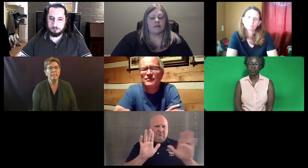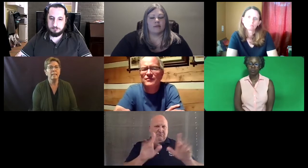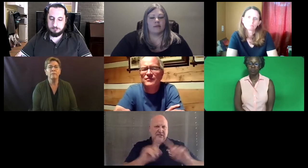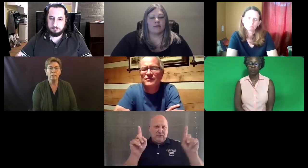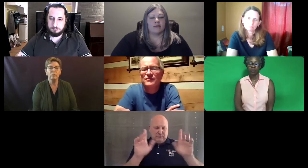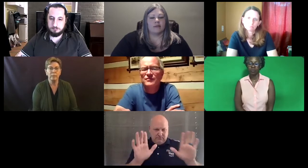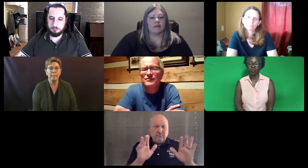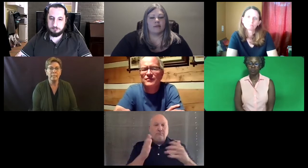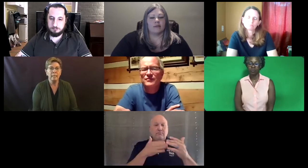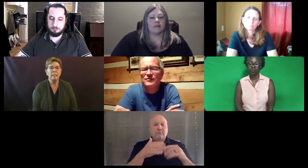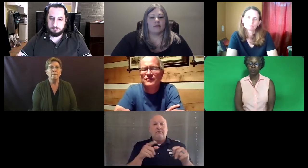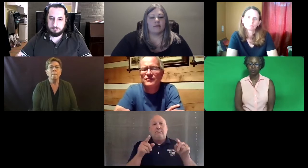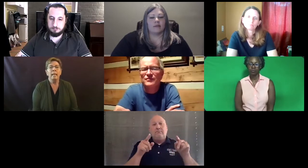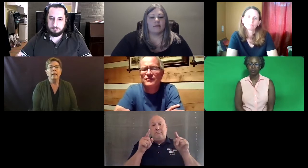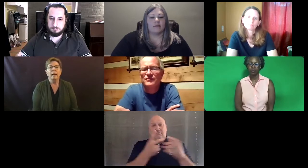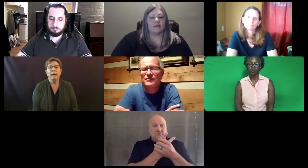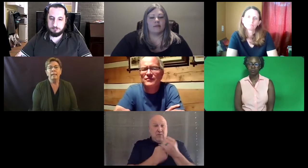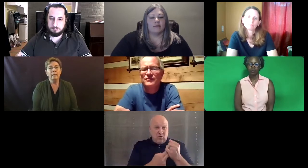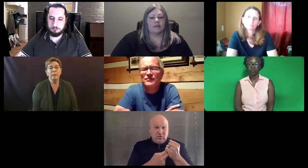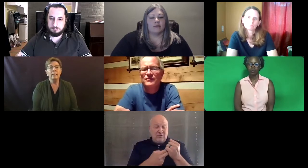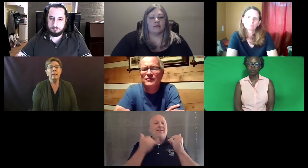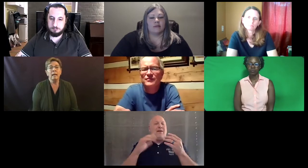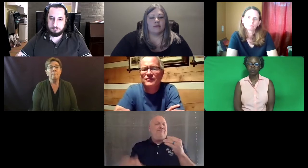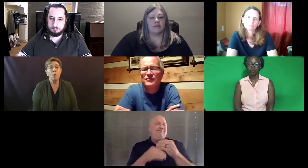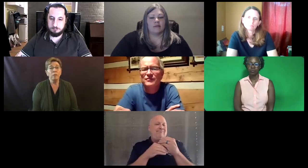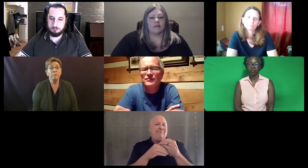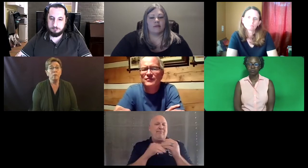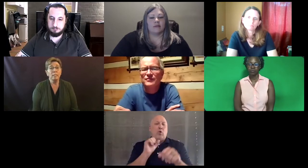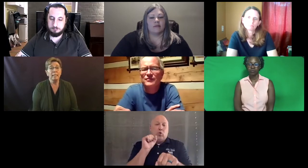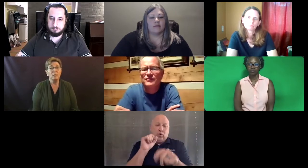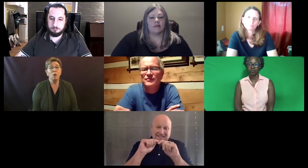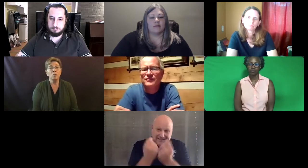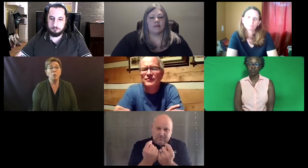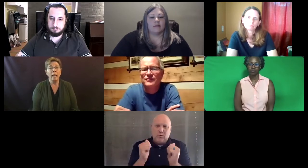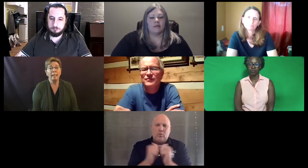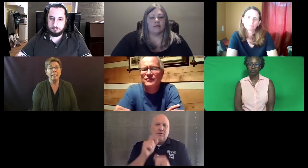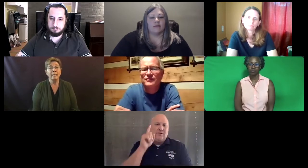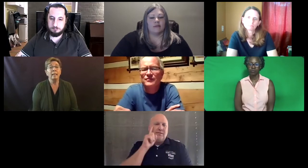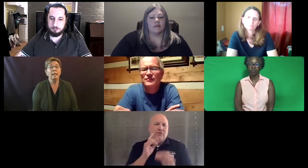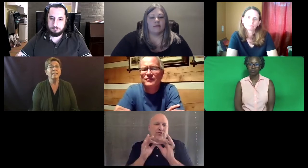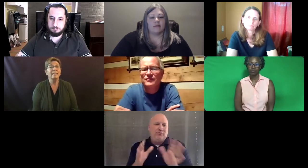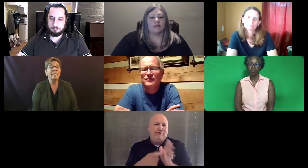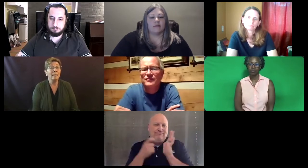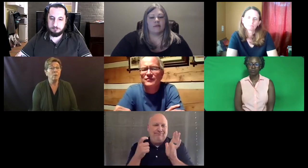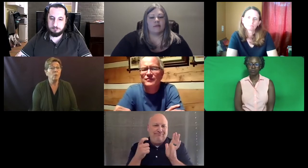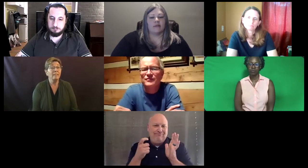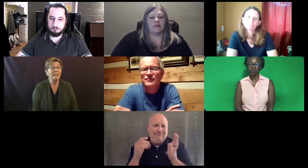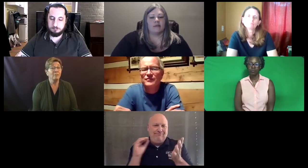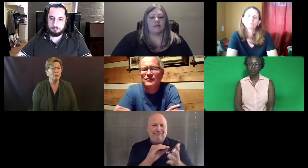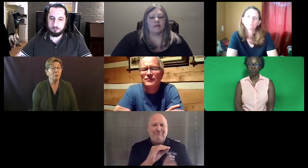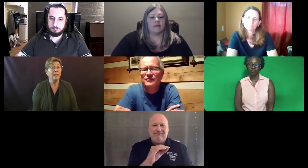And at any rate, both of those tests also add in a team with a deaf interpreters, that